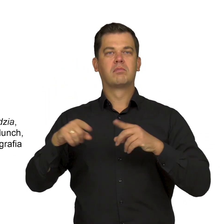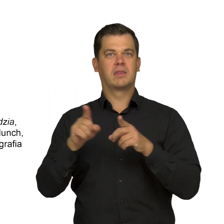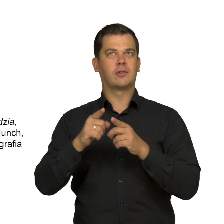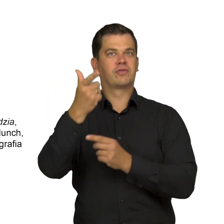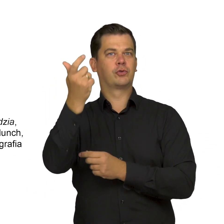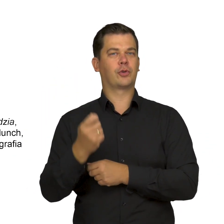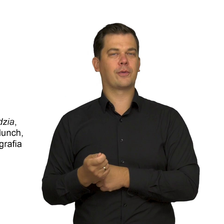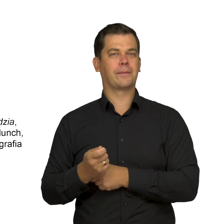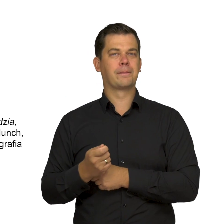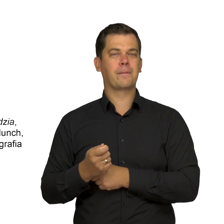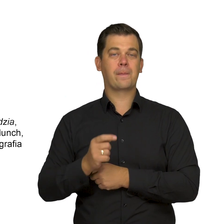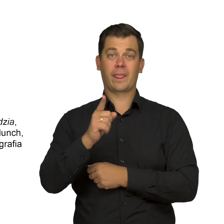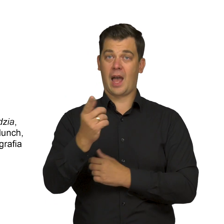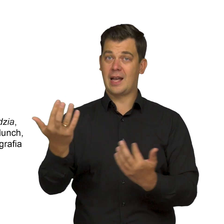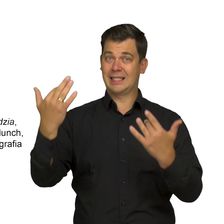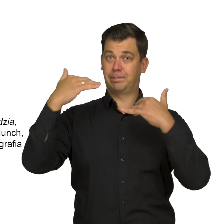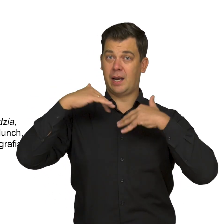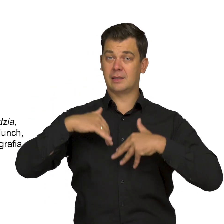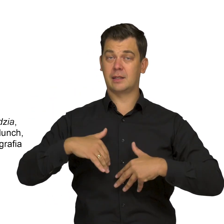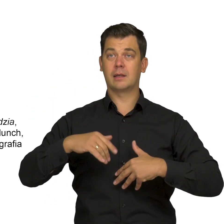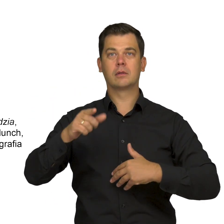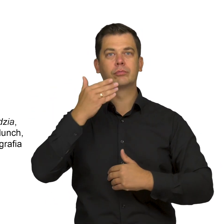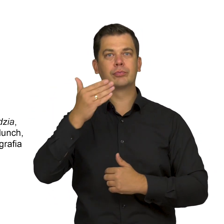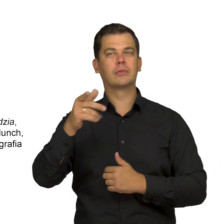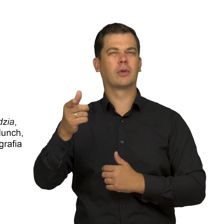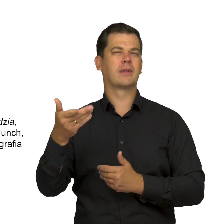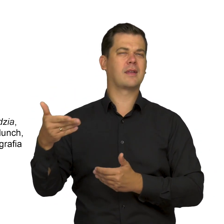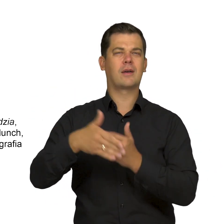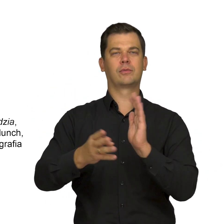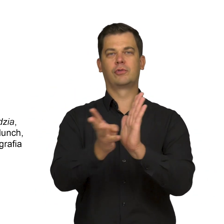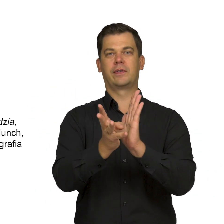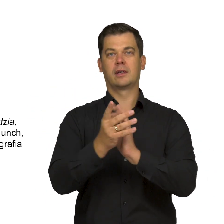Before we move to inspirations with fin de siècle art,